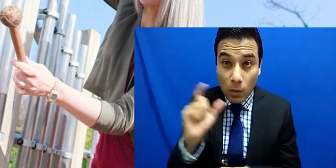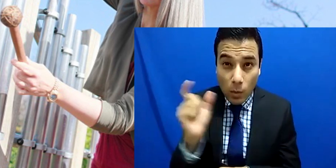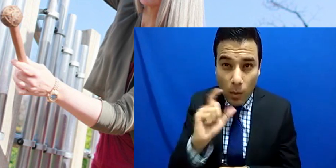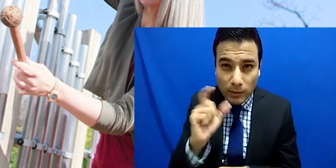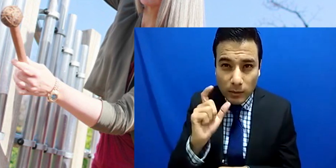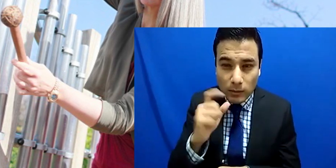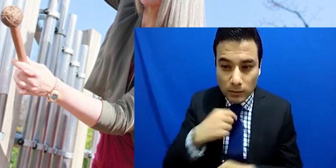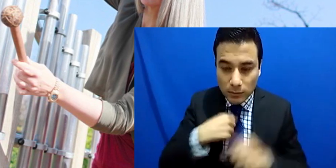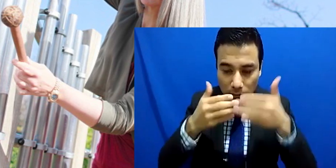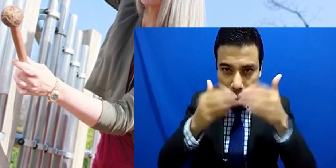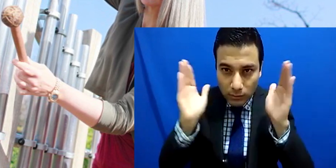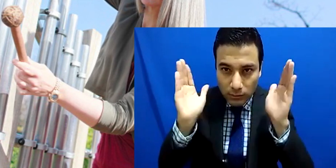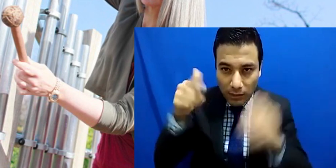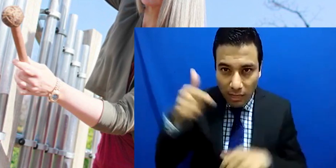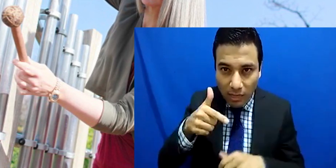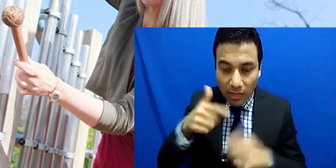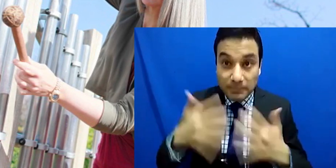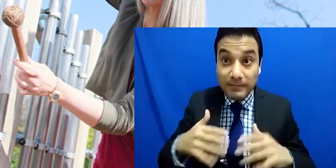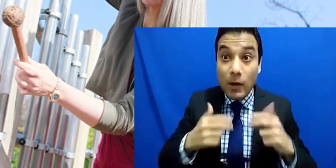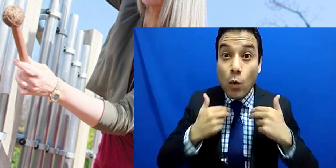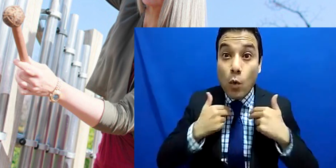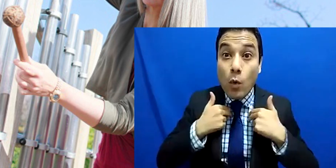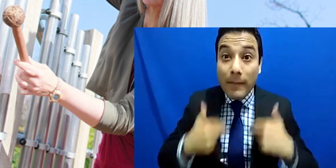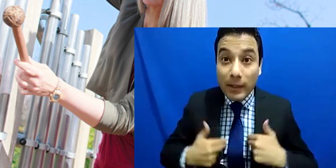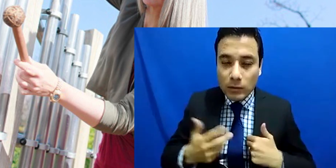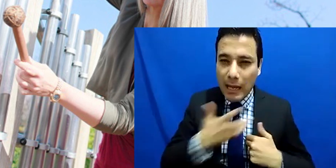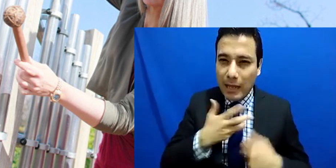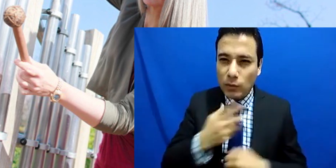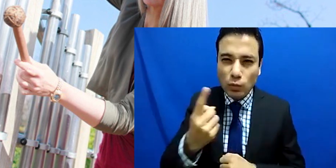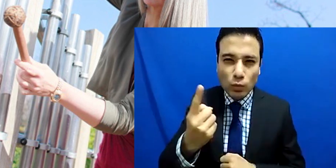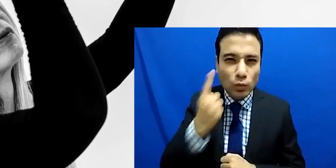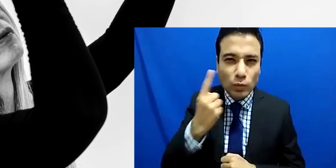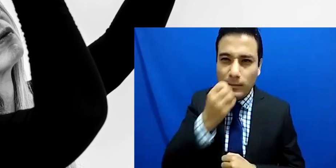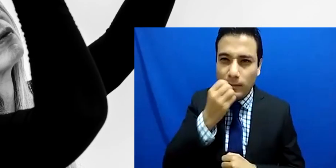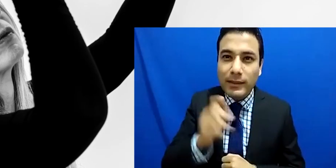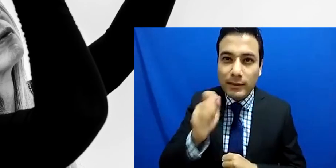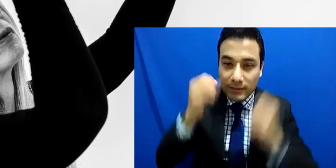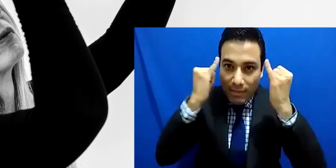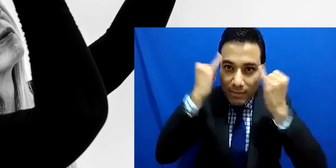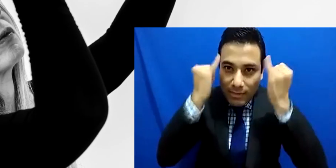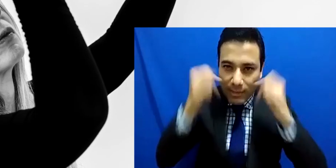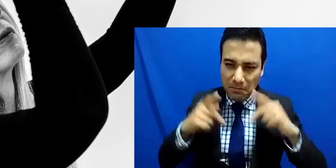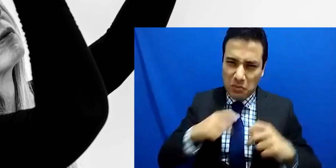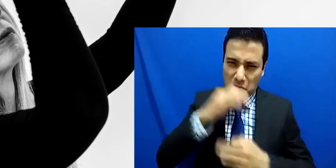and we all have imagination that then suddenly the sky is the limit you know so, for example as